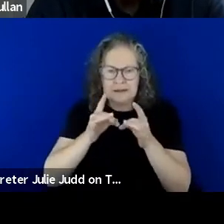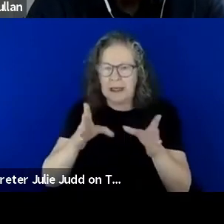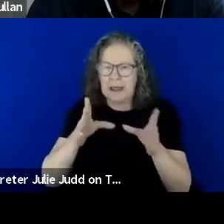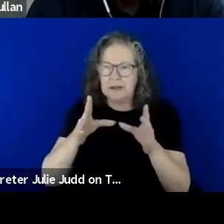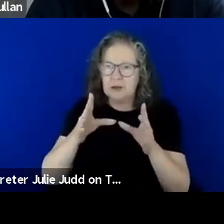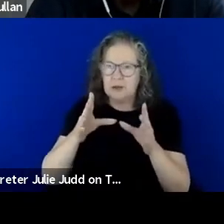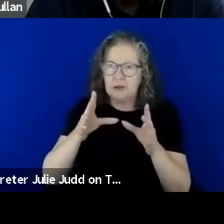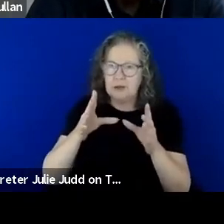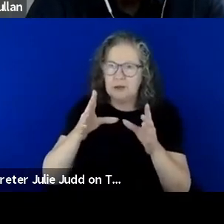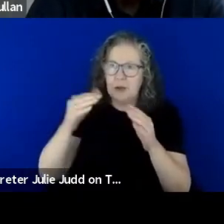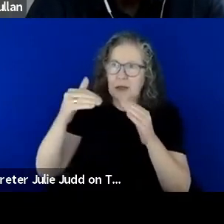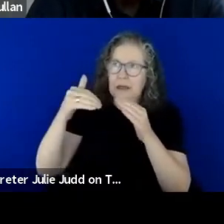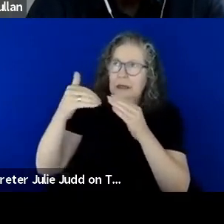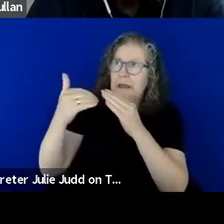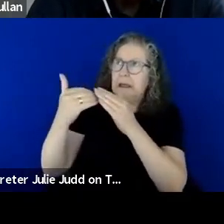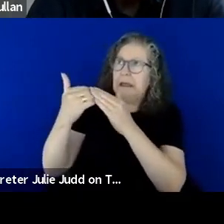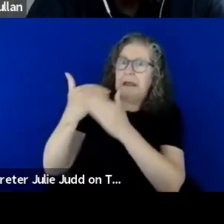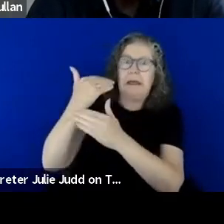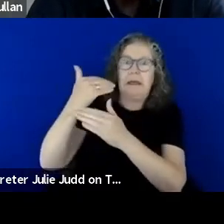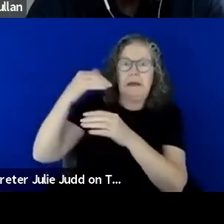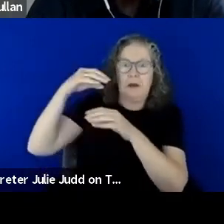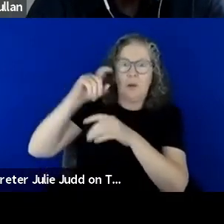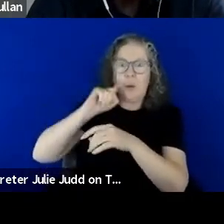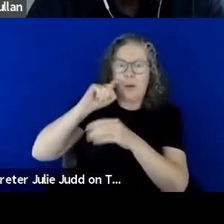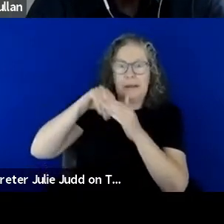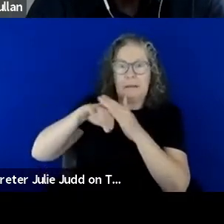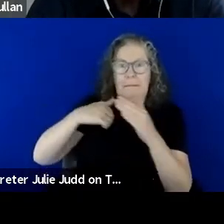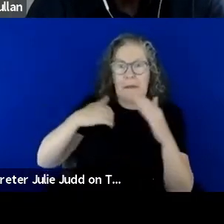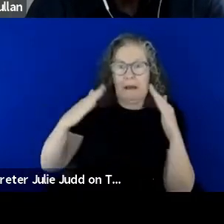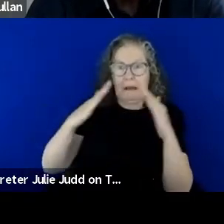enter into a part of the house. One of the real challenges